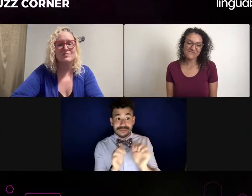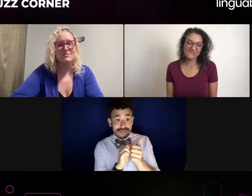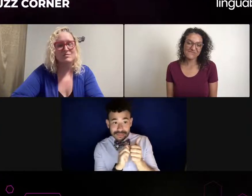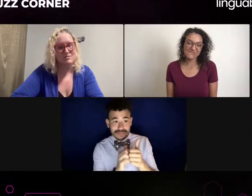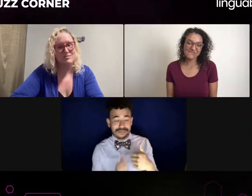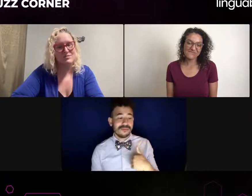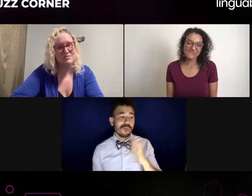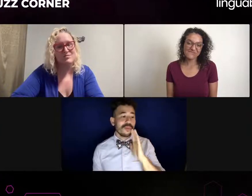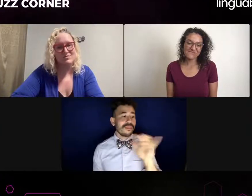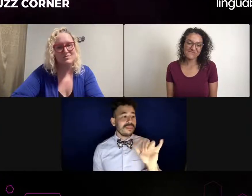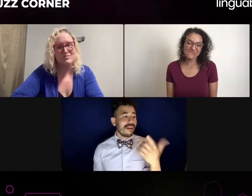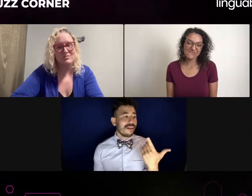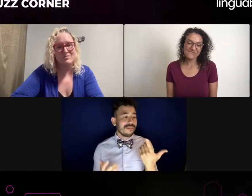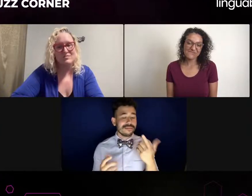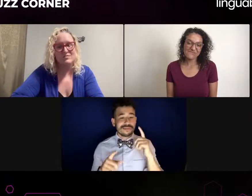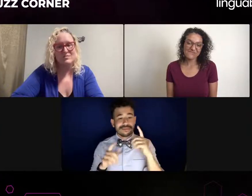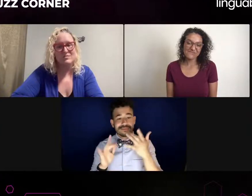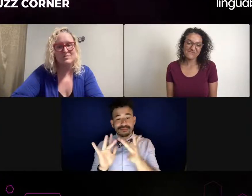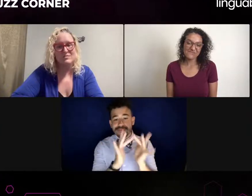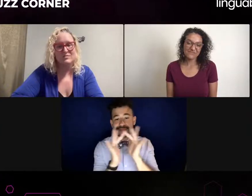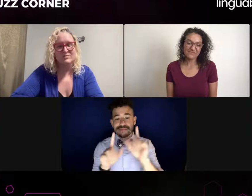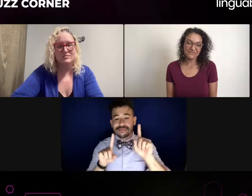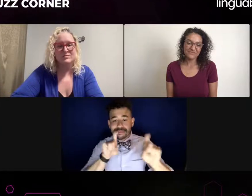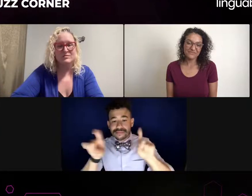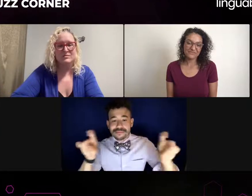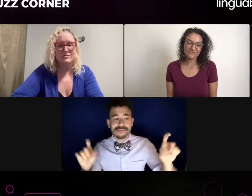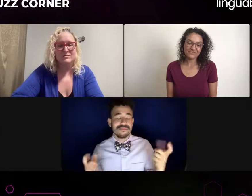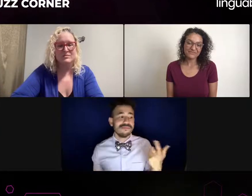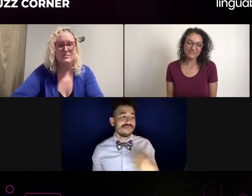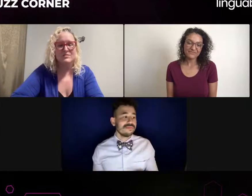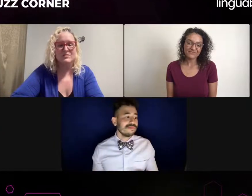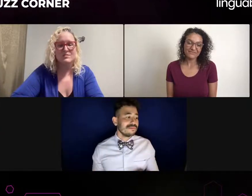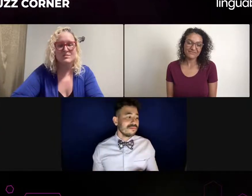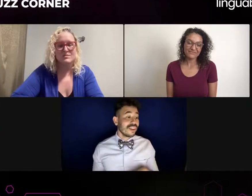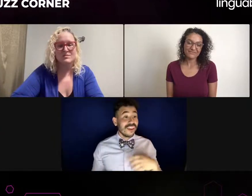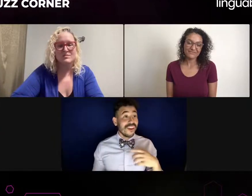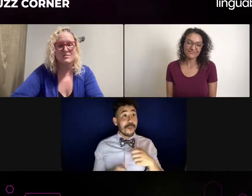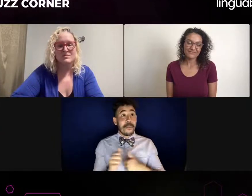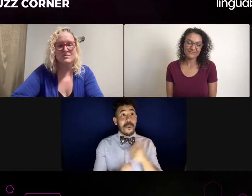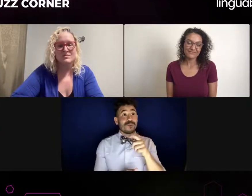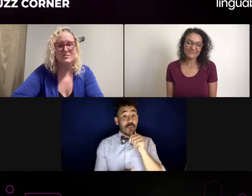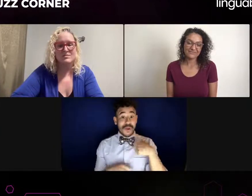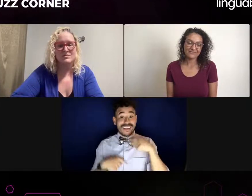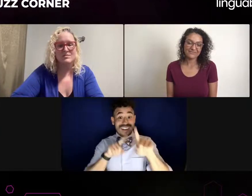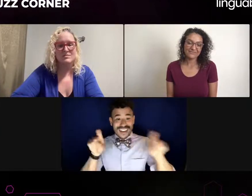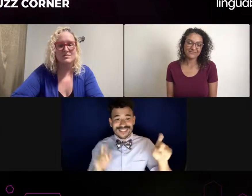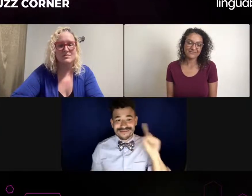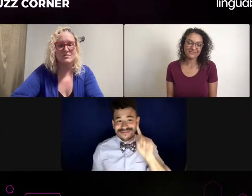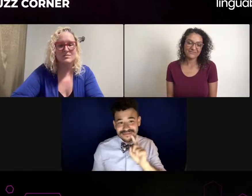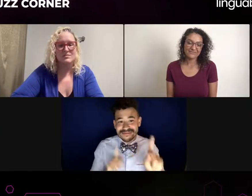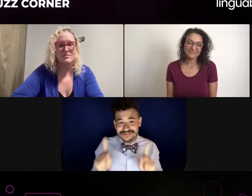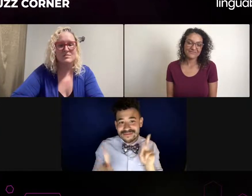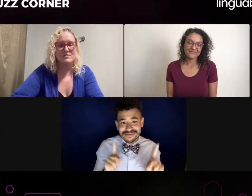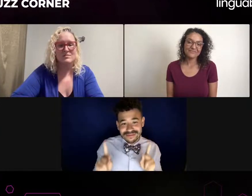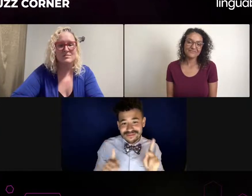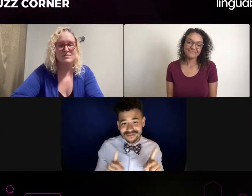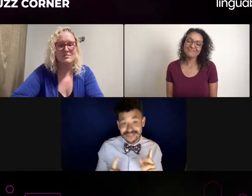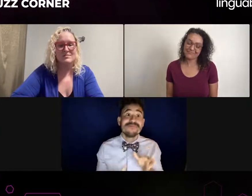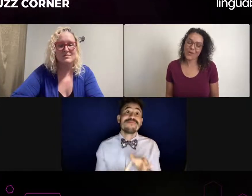I really do enjoy both. I mean, if I had to pick one, I would have to say my heart is in TV and theater, or TV and film, rather.